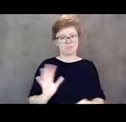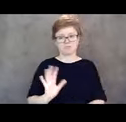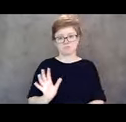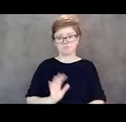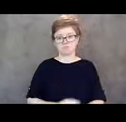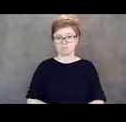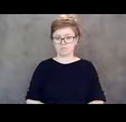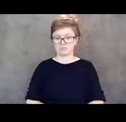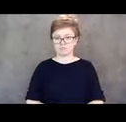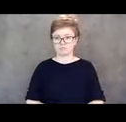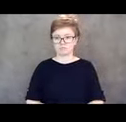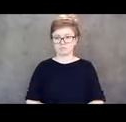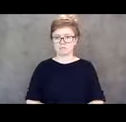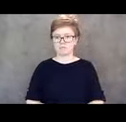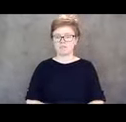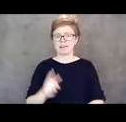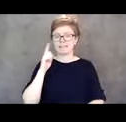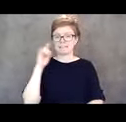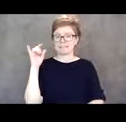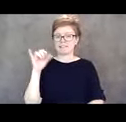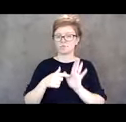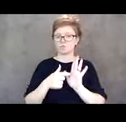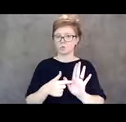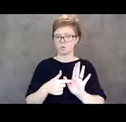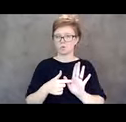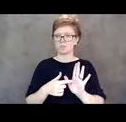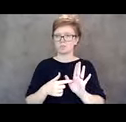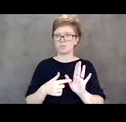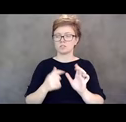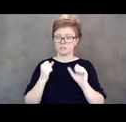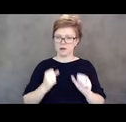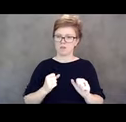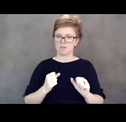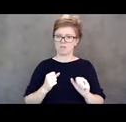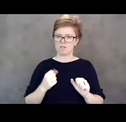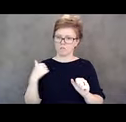And this shows the power of what we can all accomplish as a community.